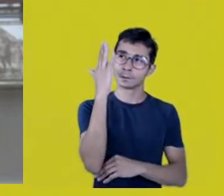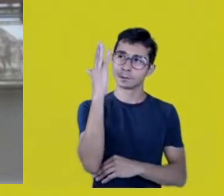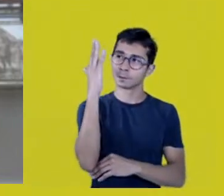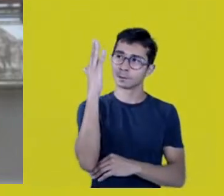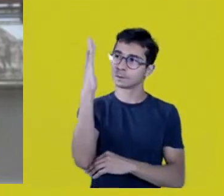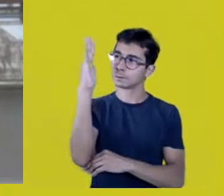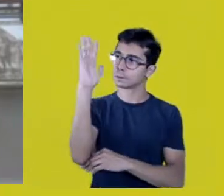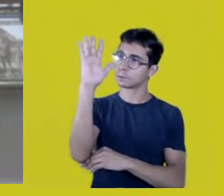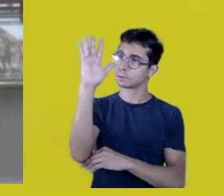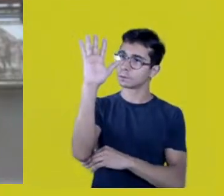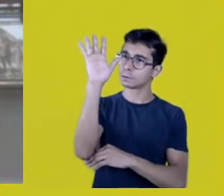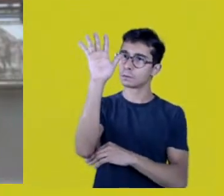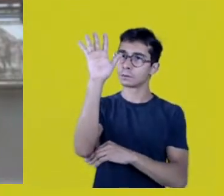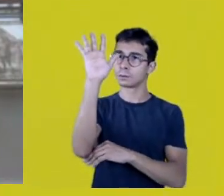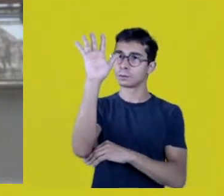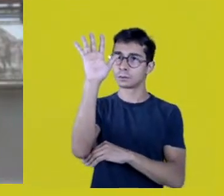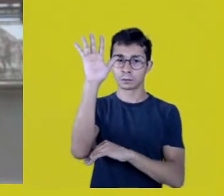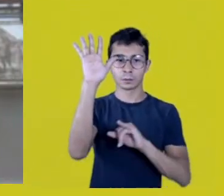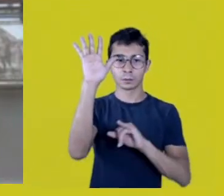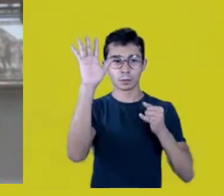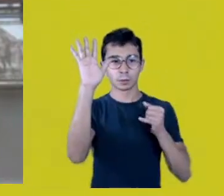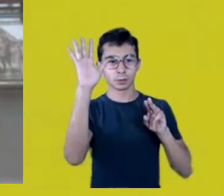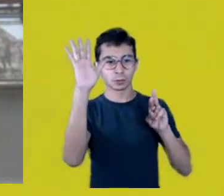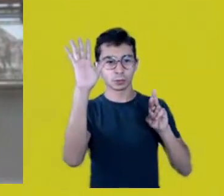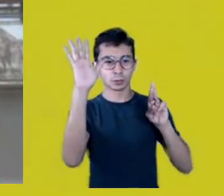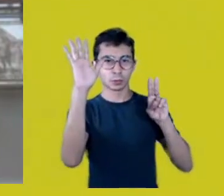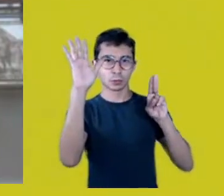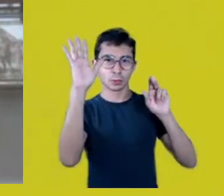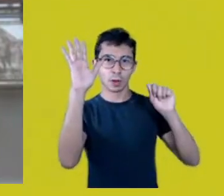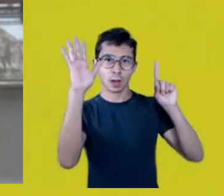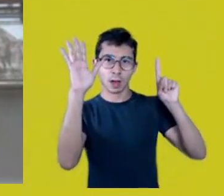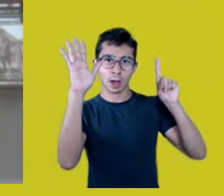Juruá and guá